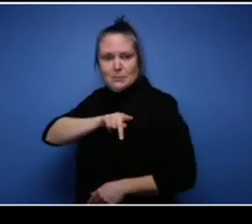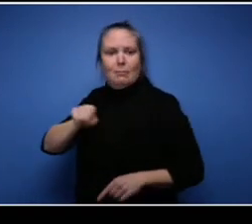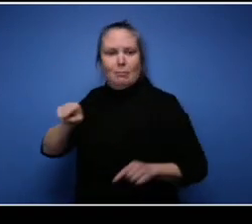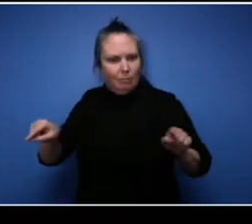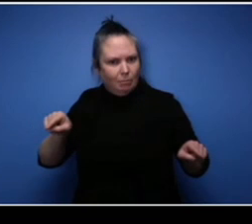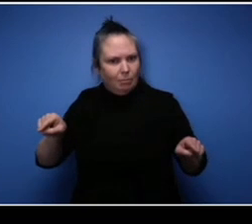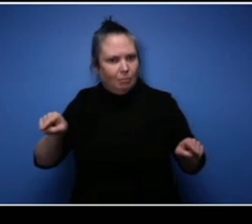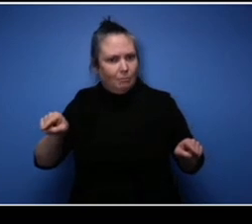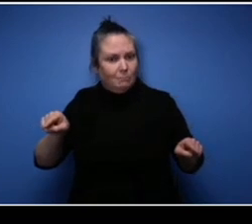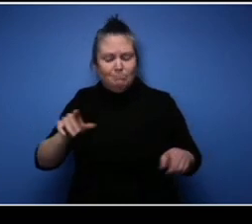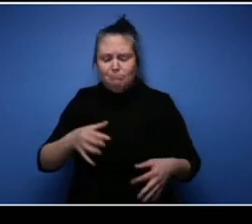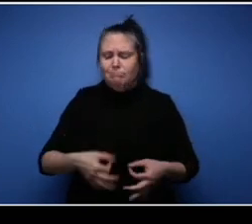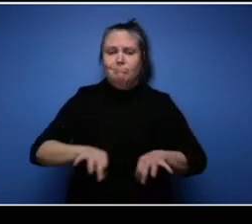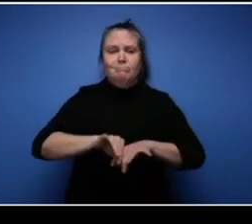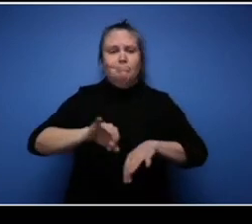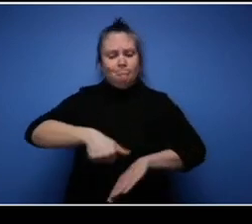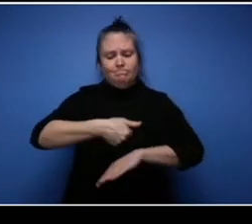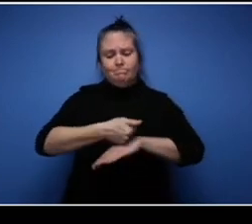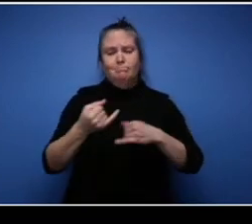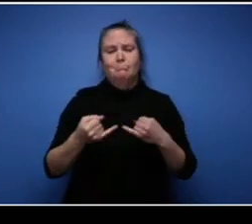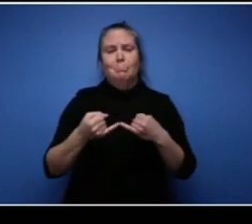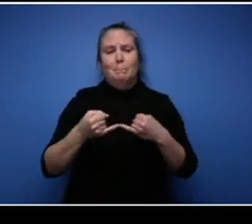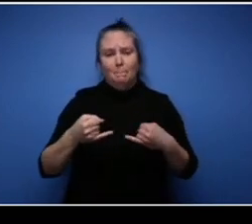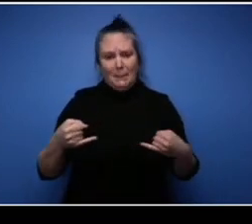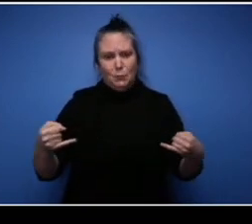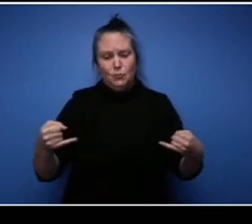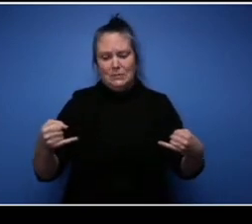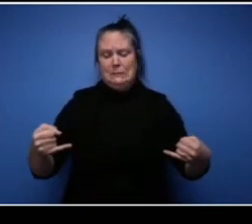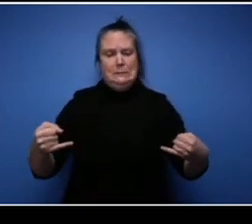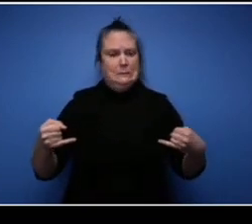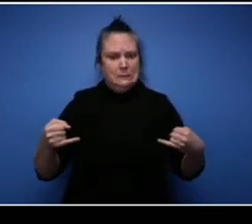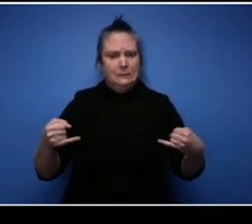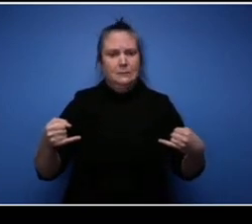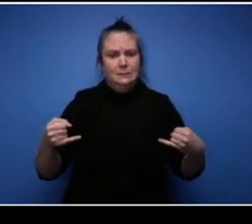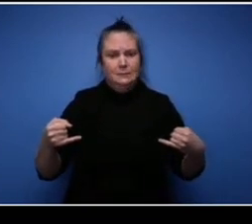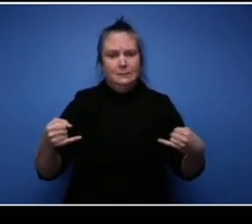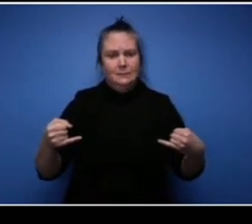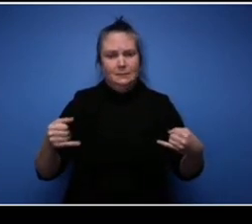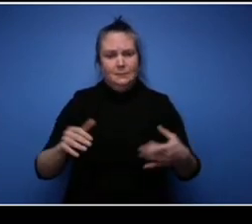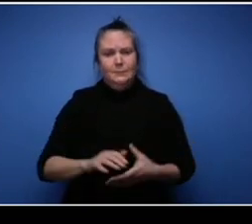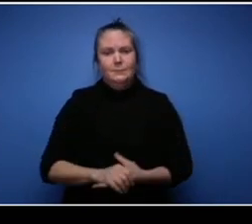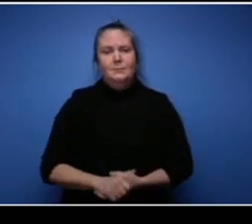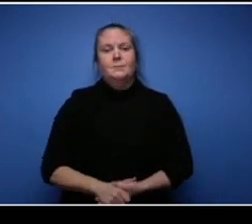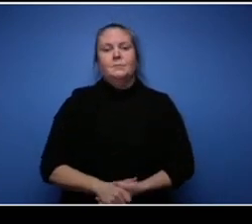you know you want to know like when it comes to excessive situations whether it's personal